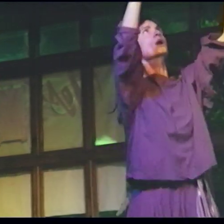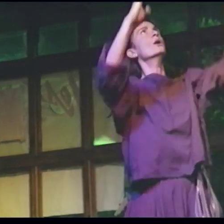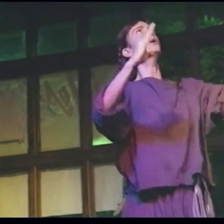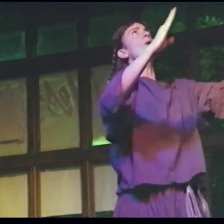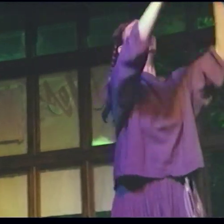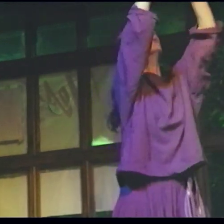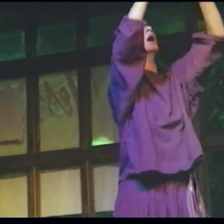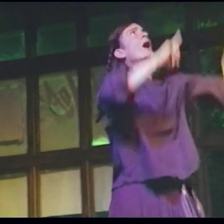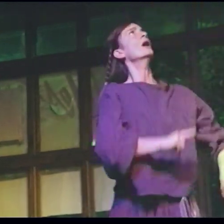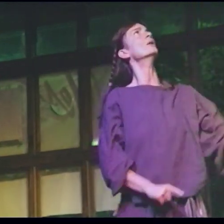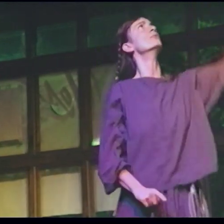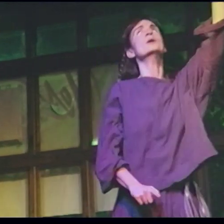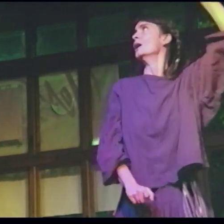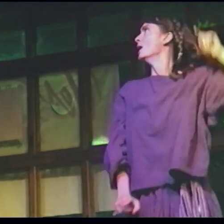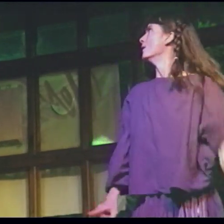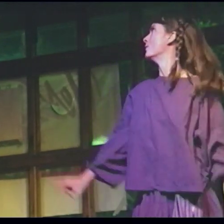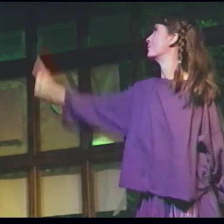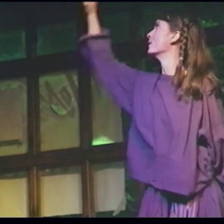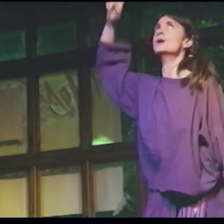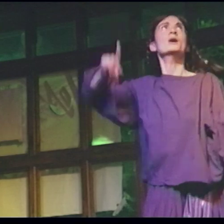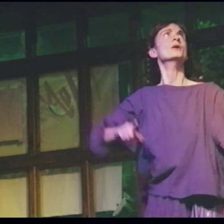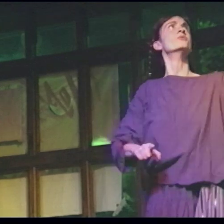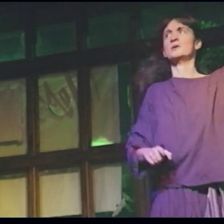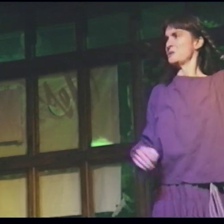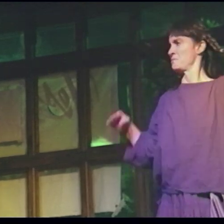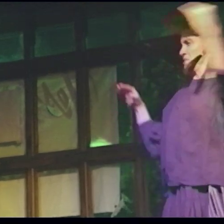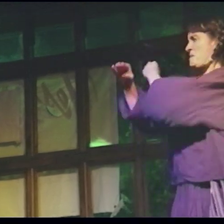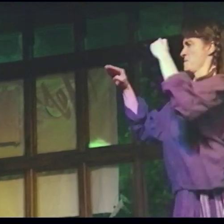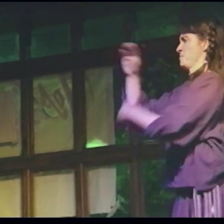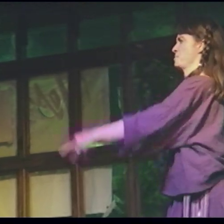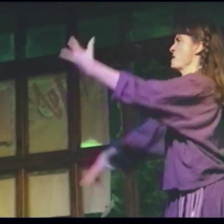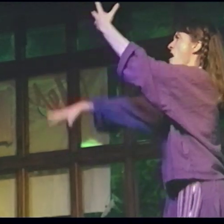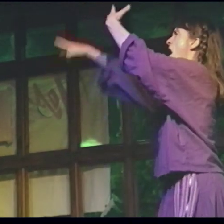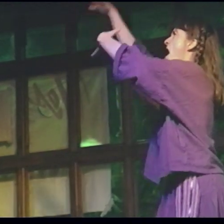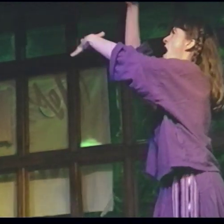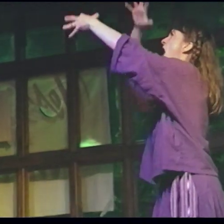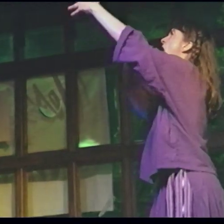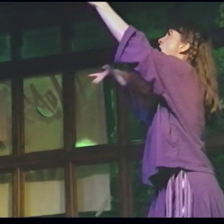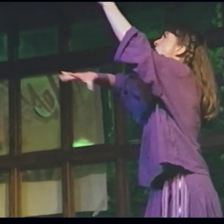Buildings up to the sky Car fumes choke me